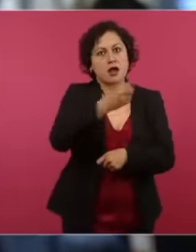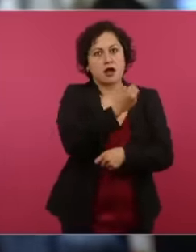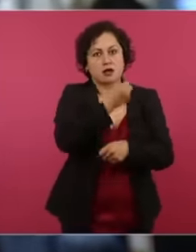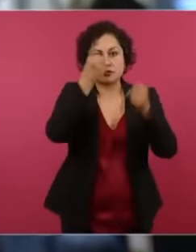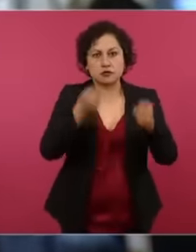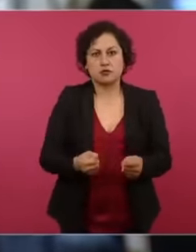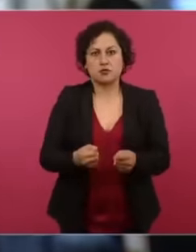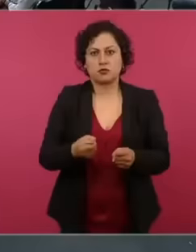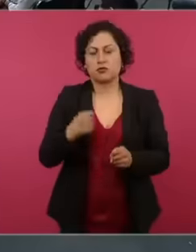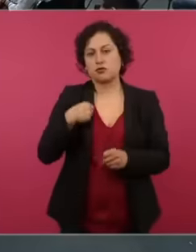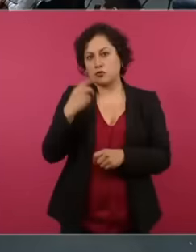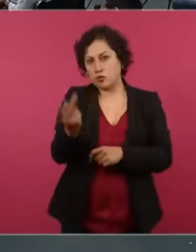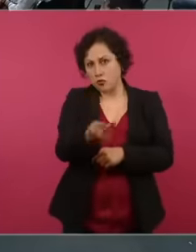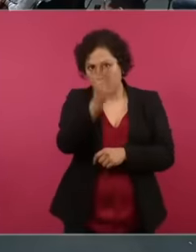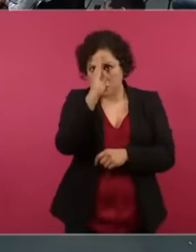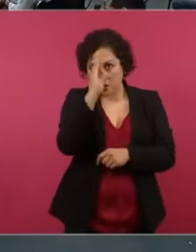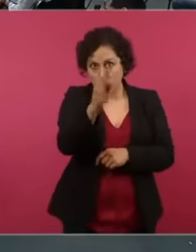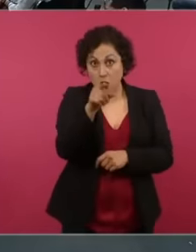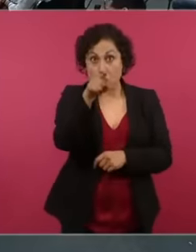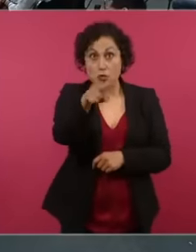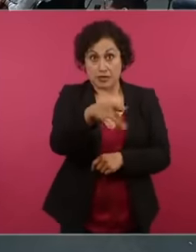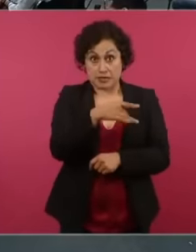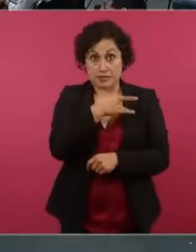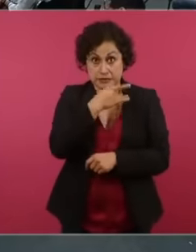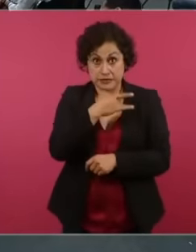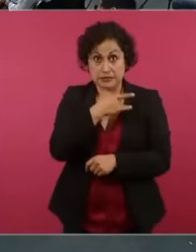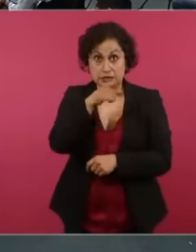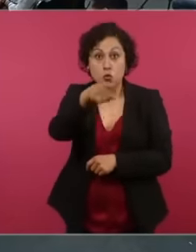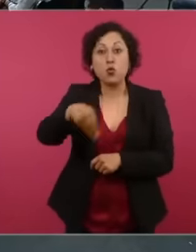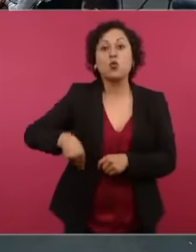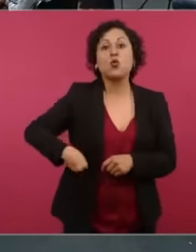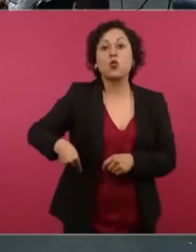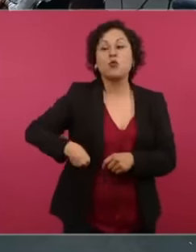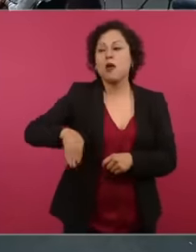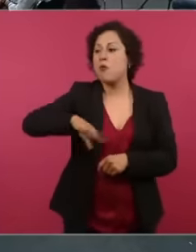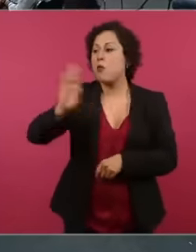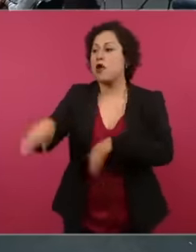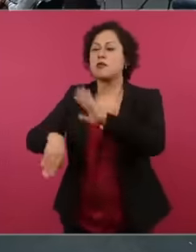responsible for the deaths of these migrants from the injuries that have arisen through the